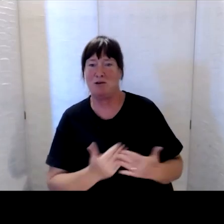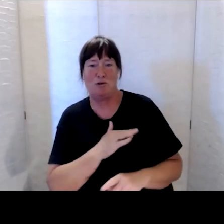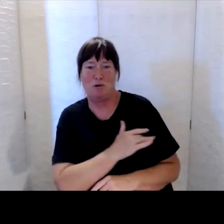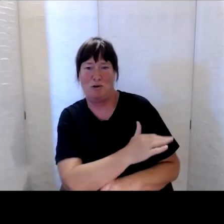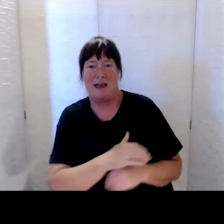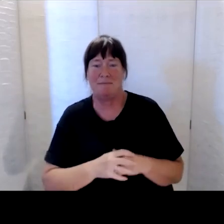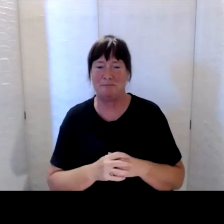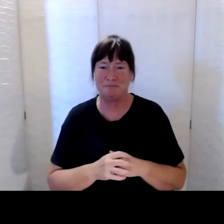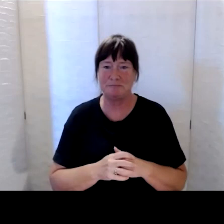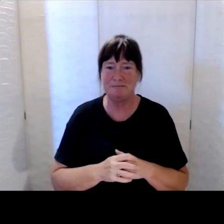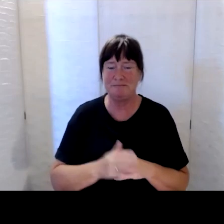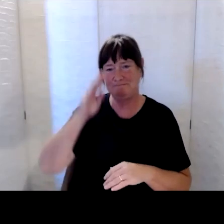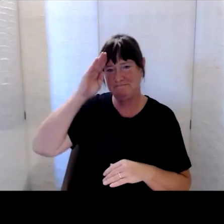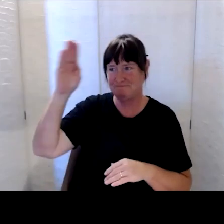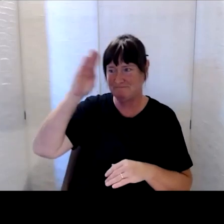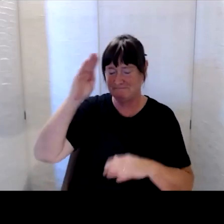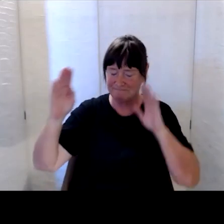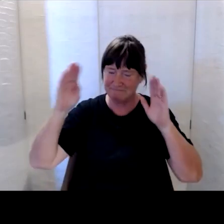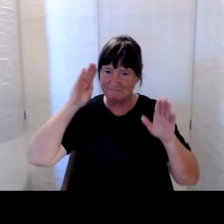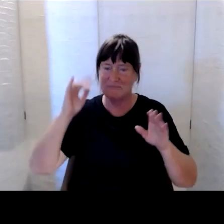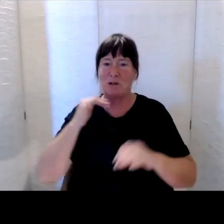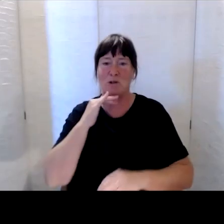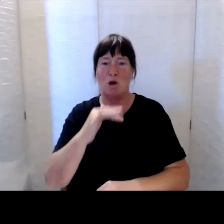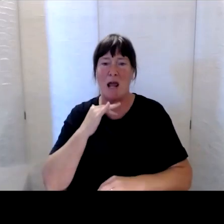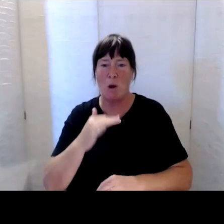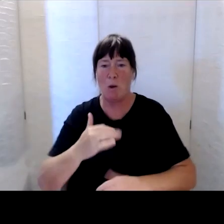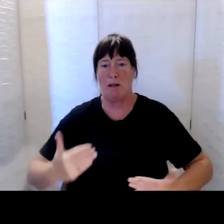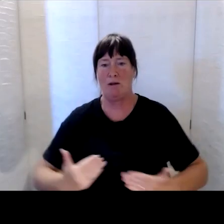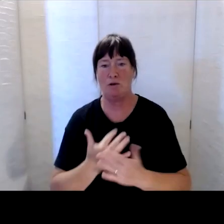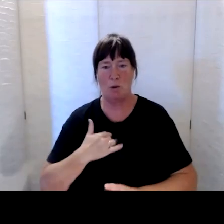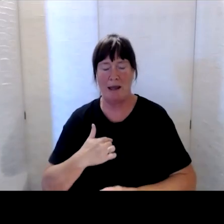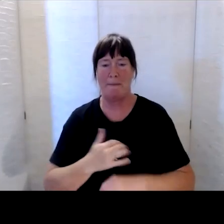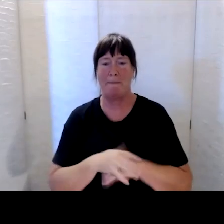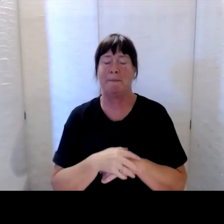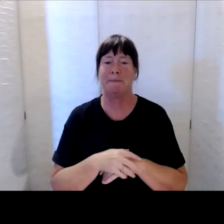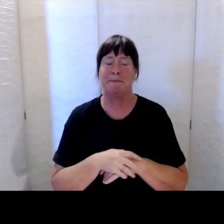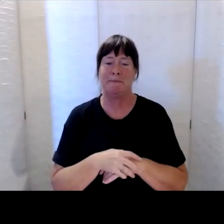Kia ora koutou, ngā mihi mahana kia koutou. Ko Brian Coffey tōku ingoa.